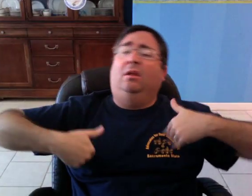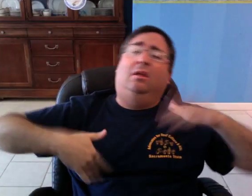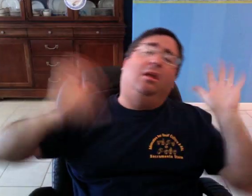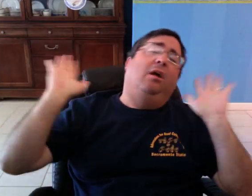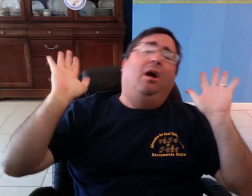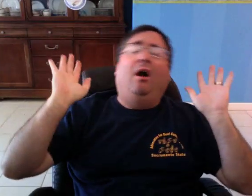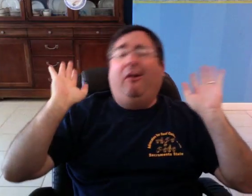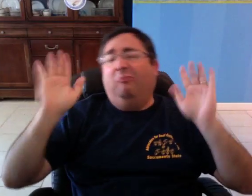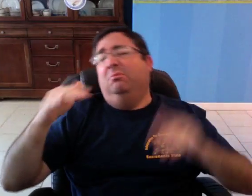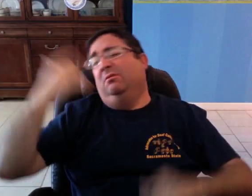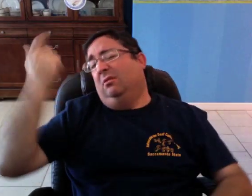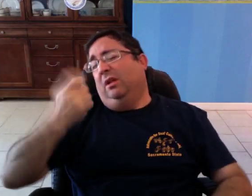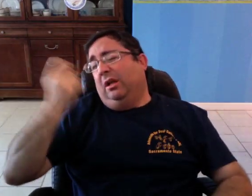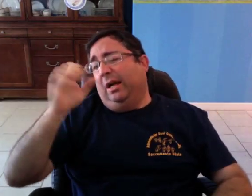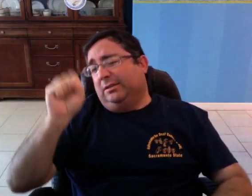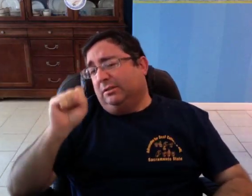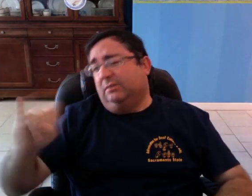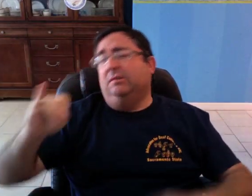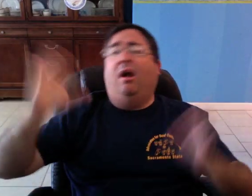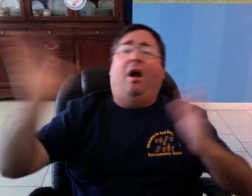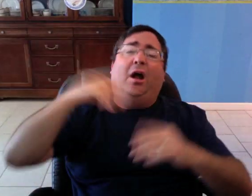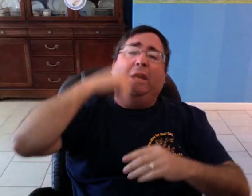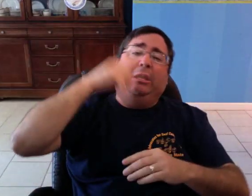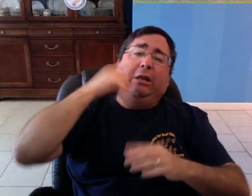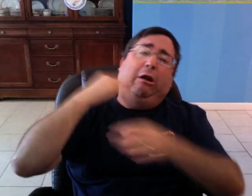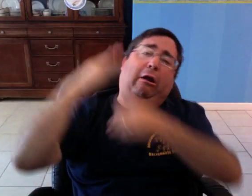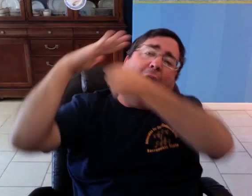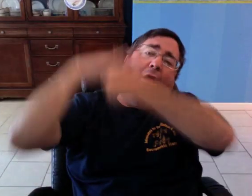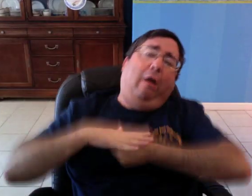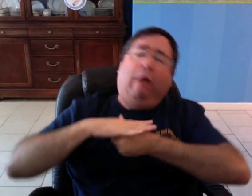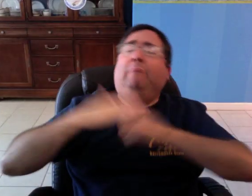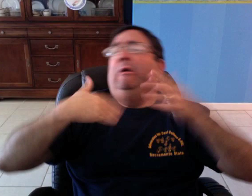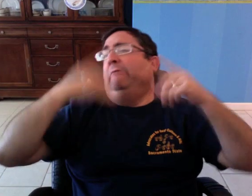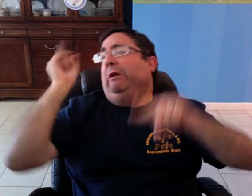and live on SSI because Hearing people oppress us and we can't do anything!"